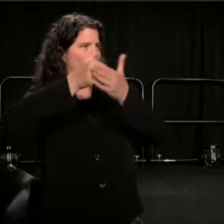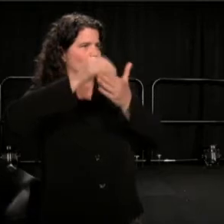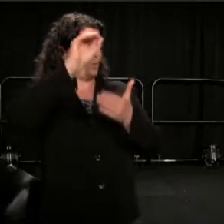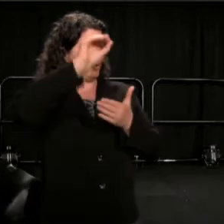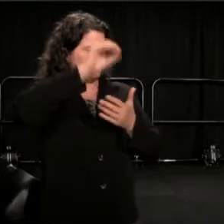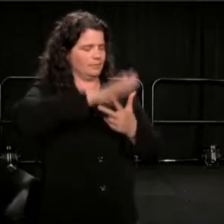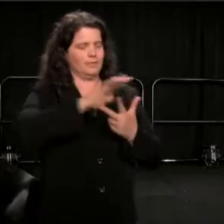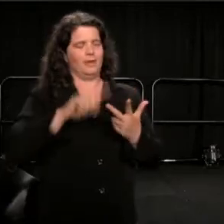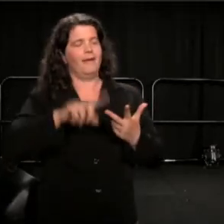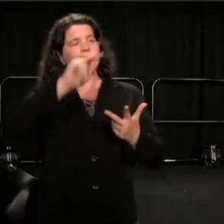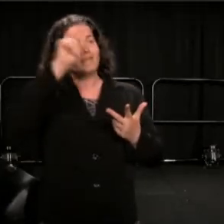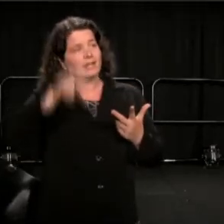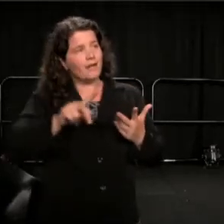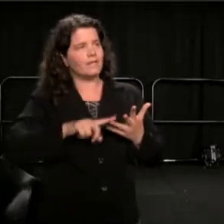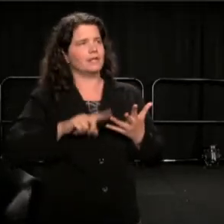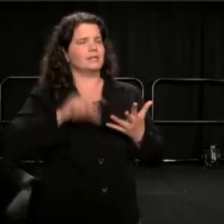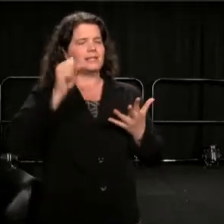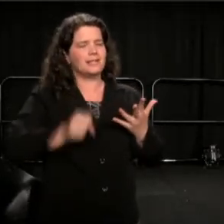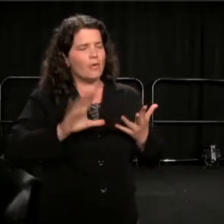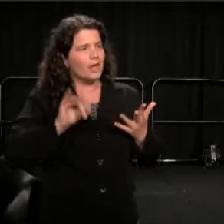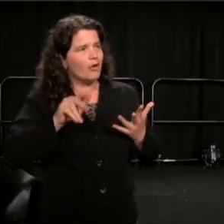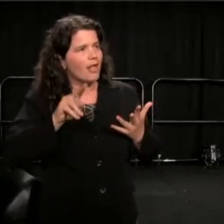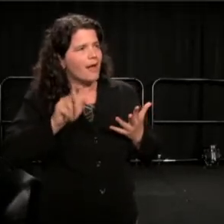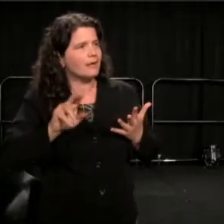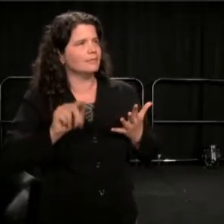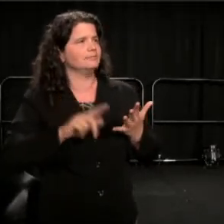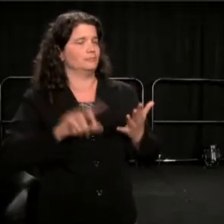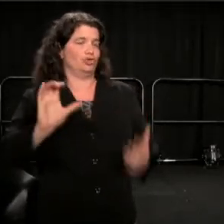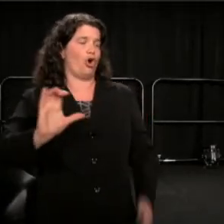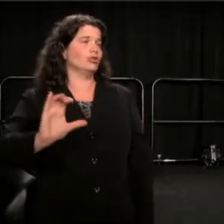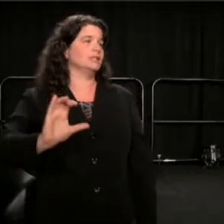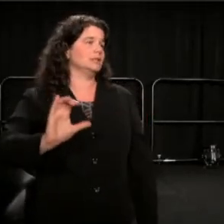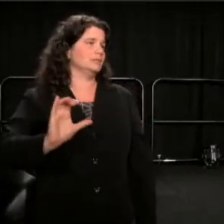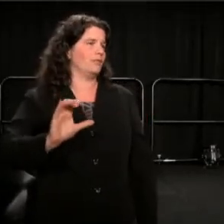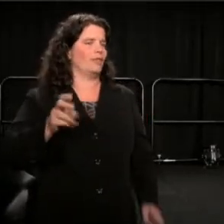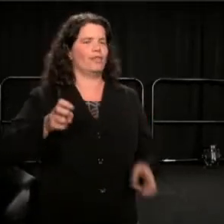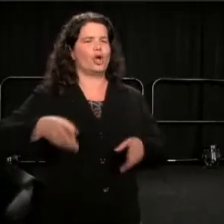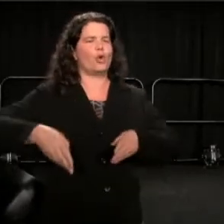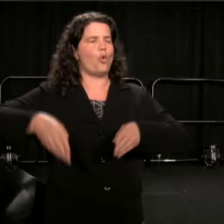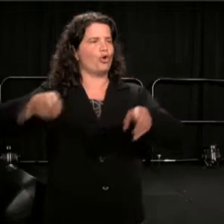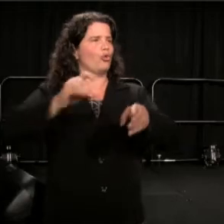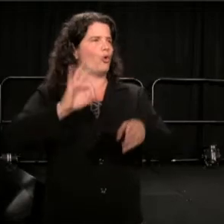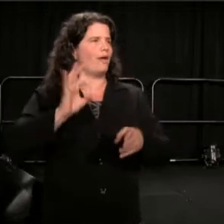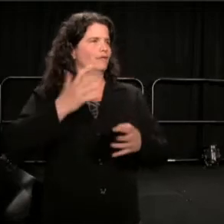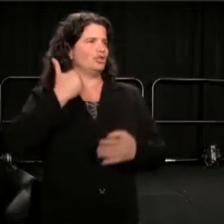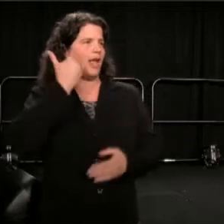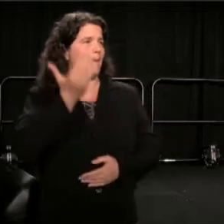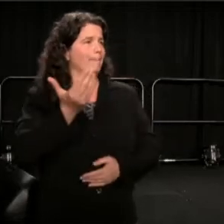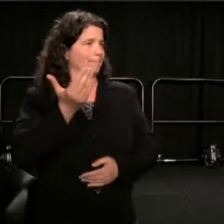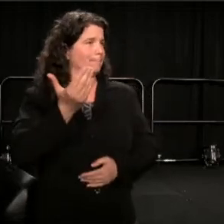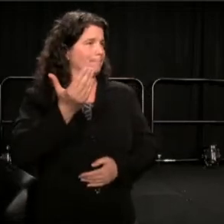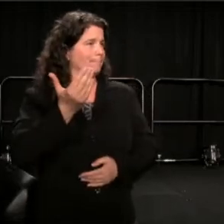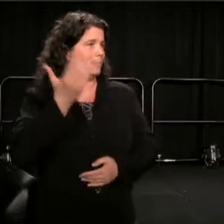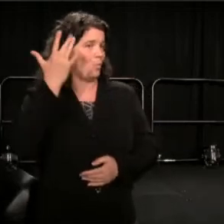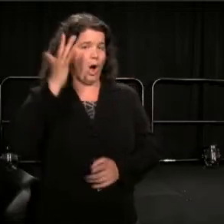Charleston, along the Corridor of Shame, so called, because of the state of their public schools.